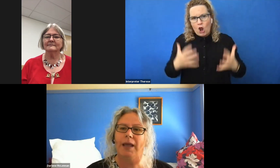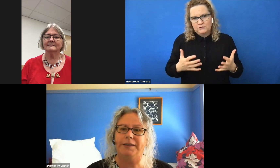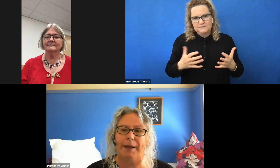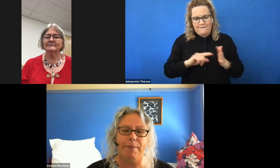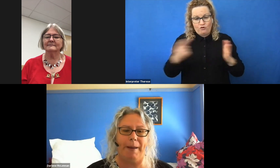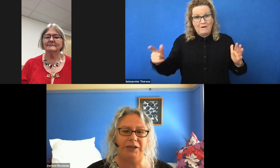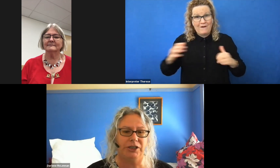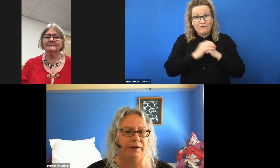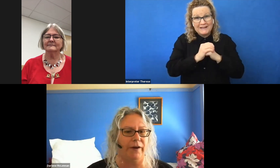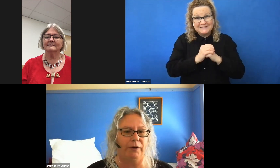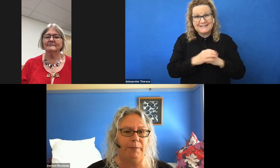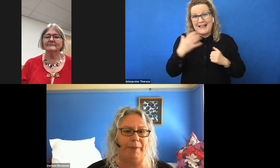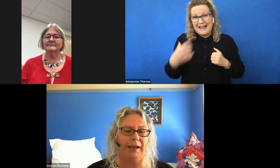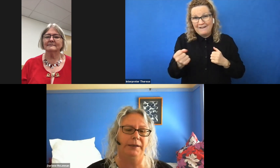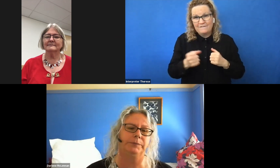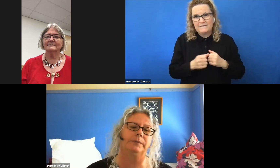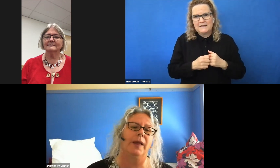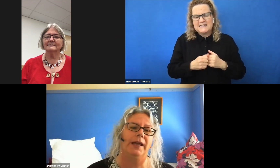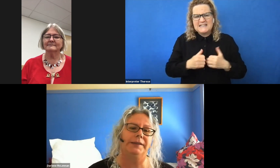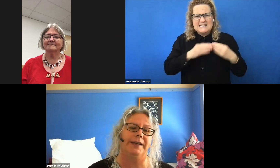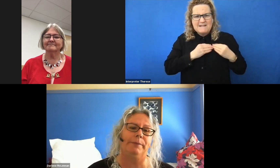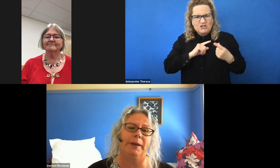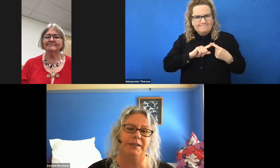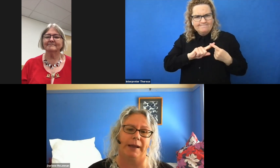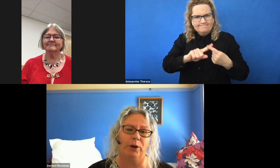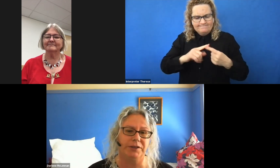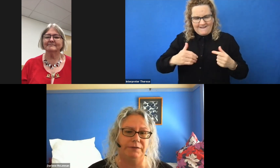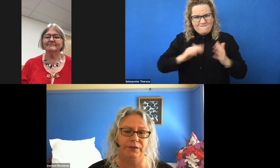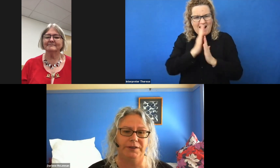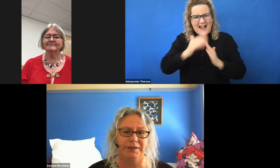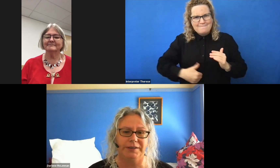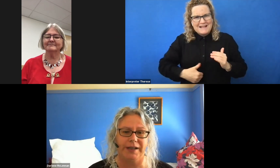it has kept my passion and fire in my belly. It has enabled me to make positive differences at